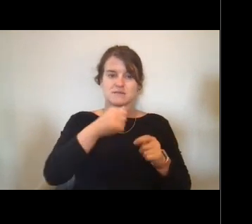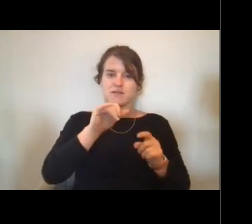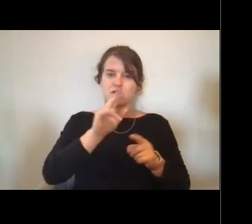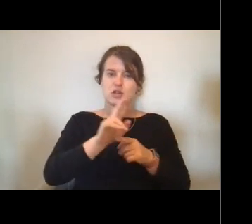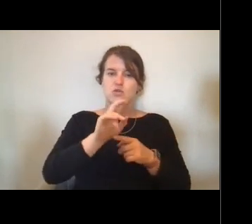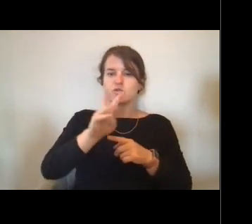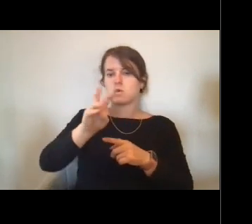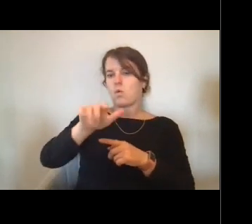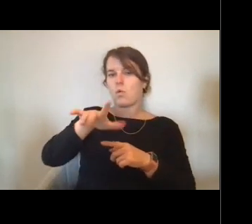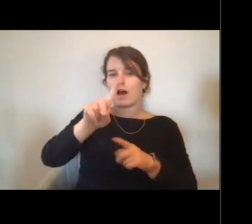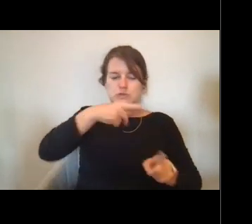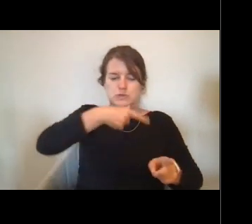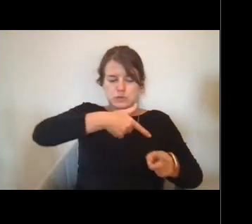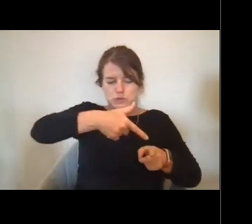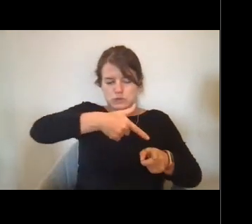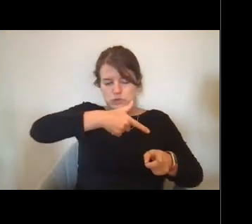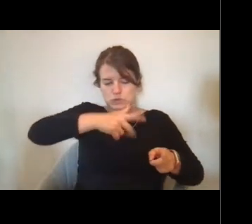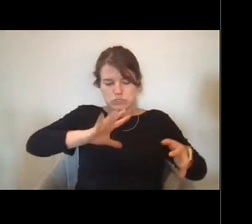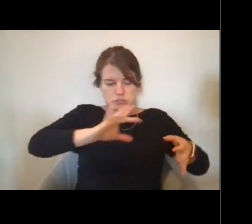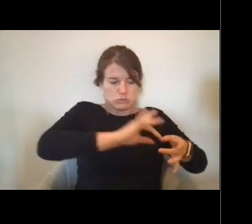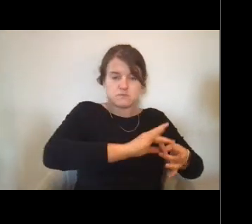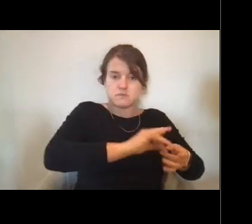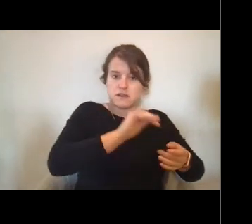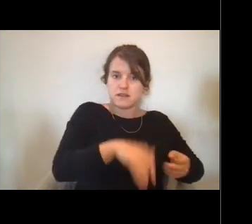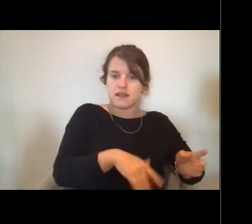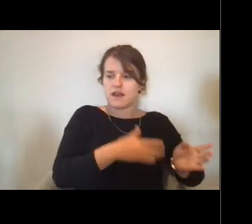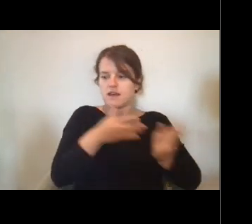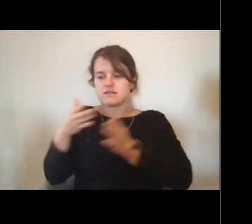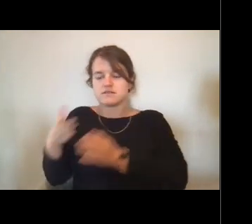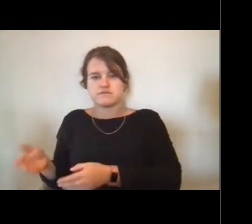Our tech department is always busy, cleaning, painting